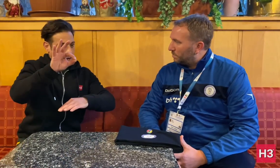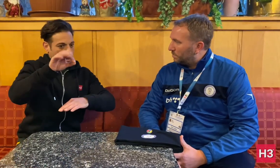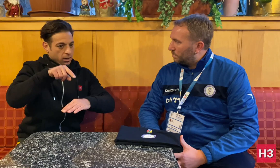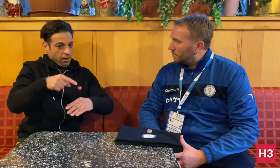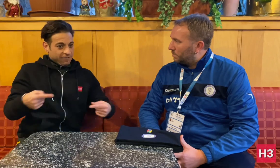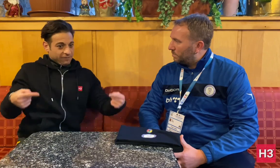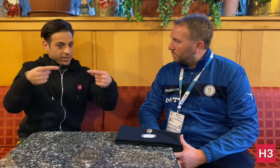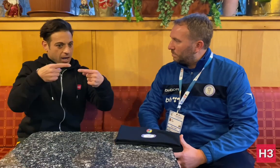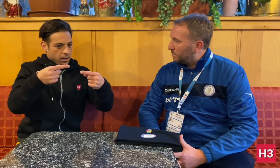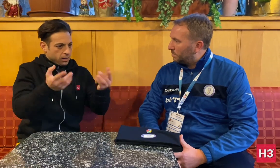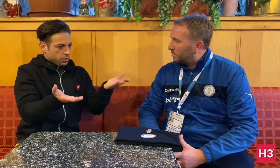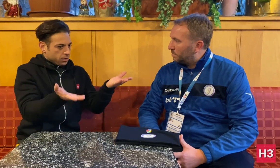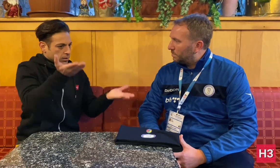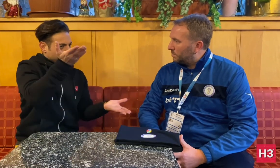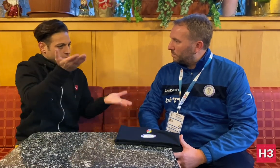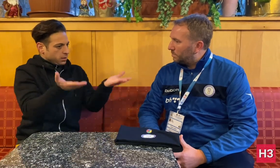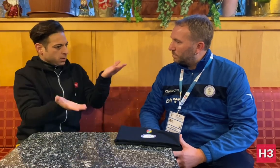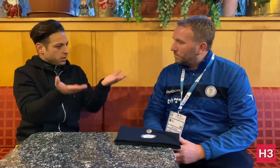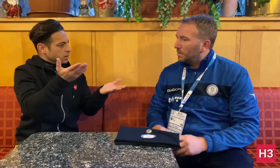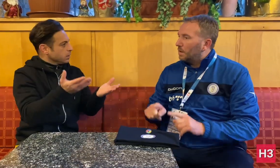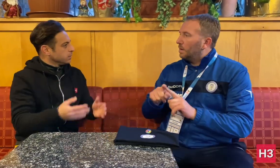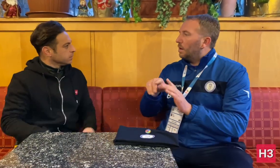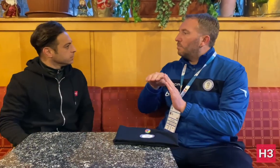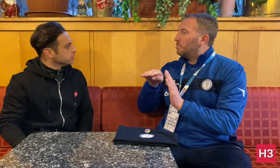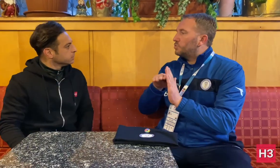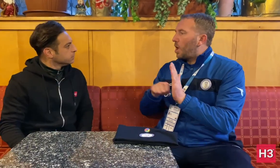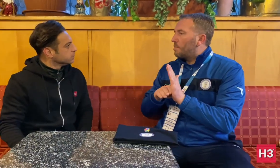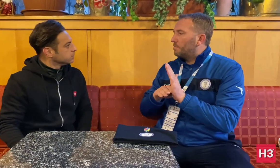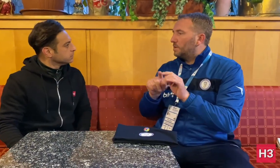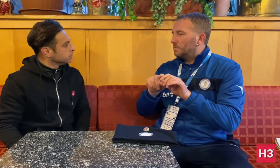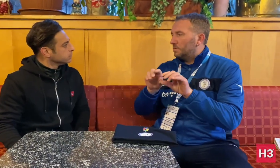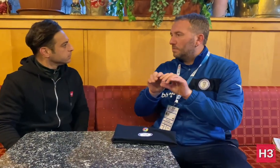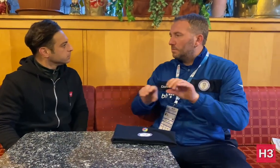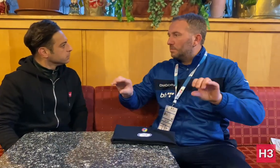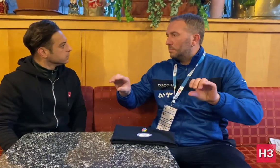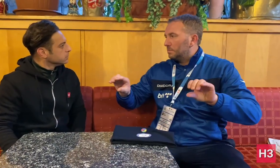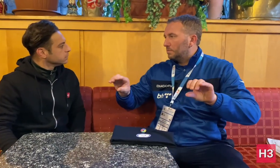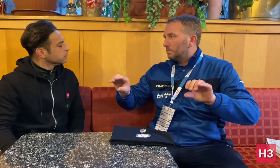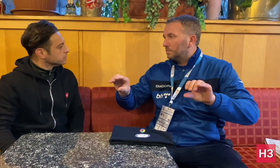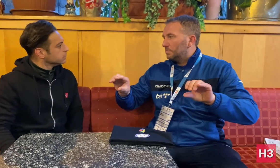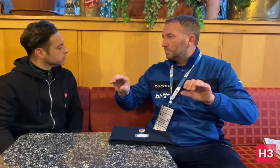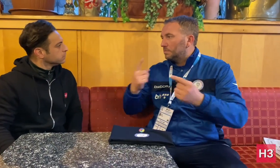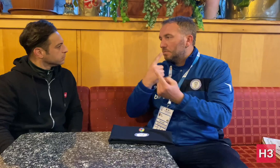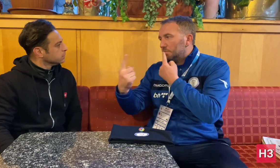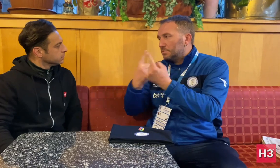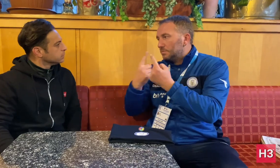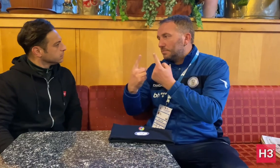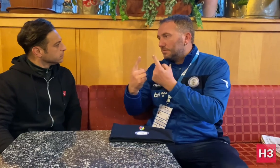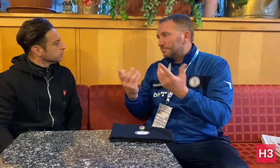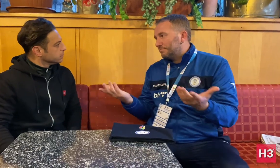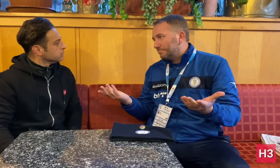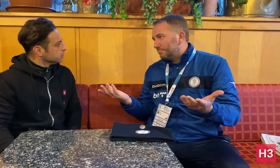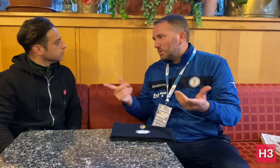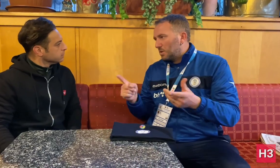the final schedule work? [Edin]: This will require some negotiation but both finals will need to be at a